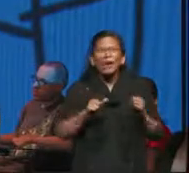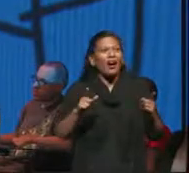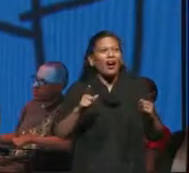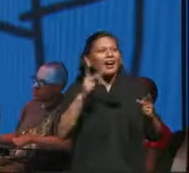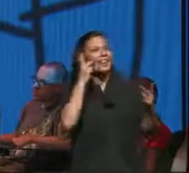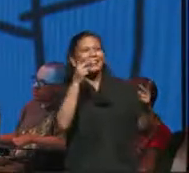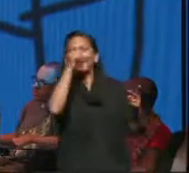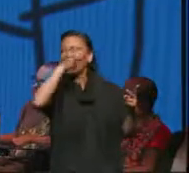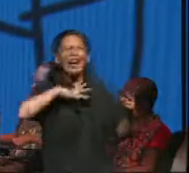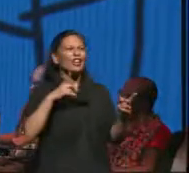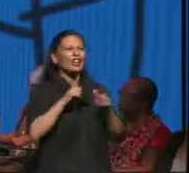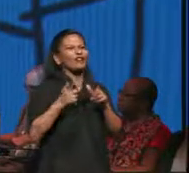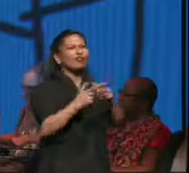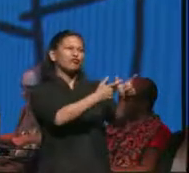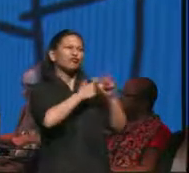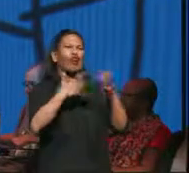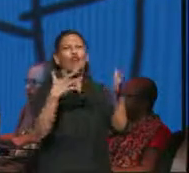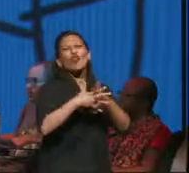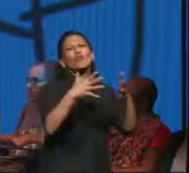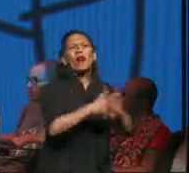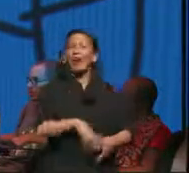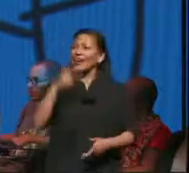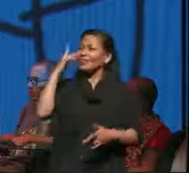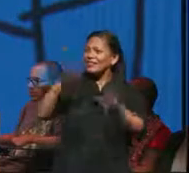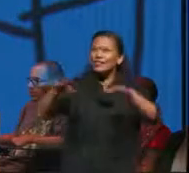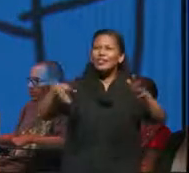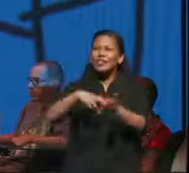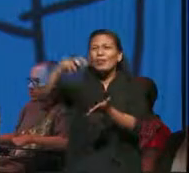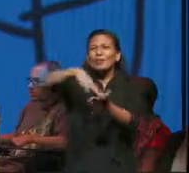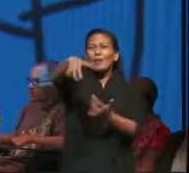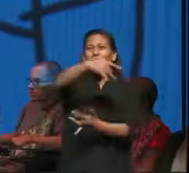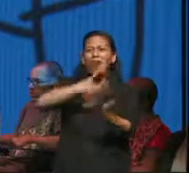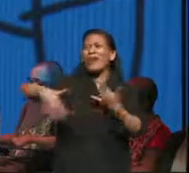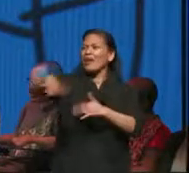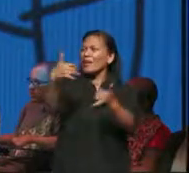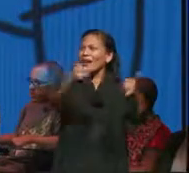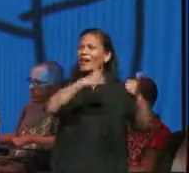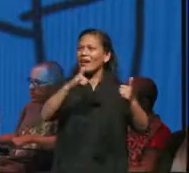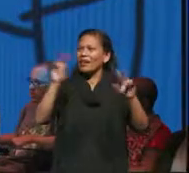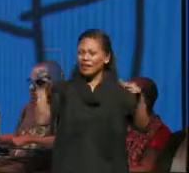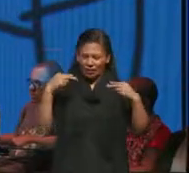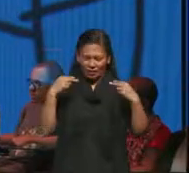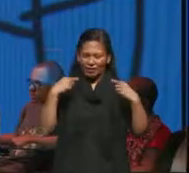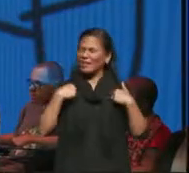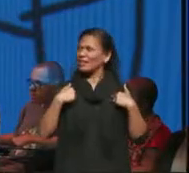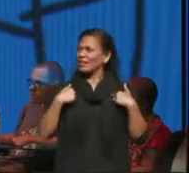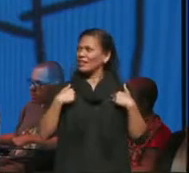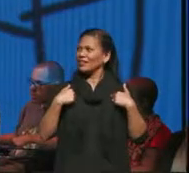fields running I see kids jumping in the playground and then I see me I keep